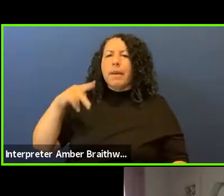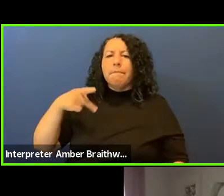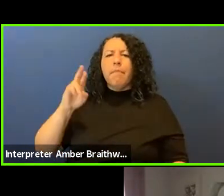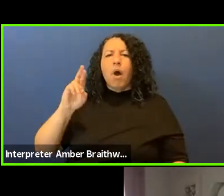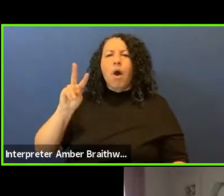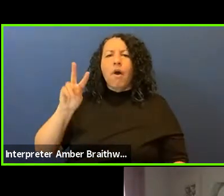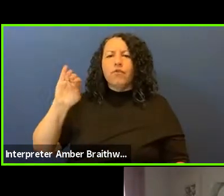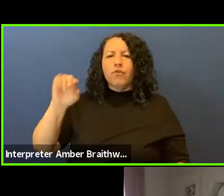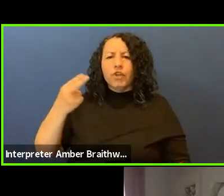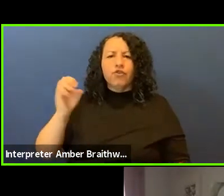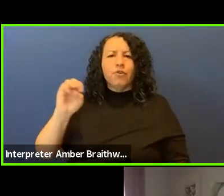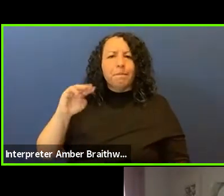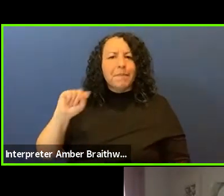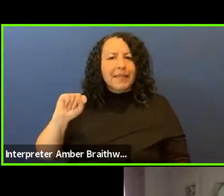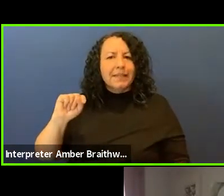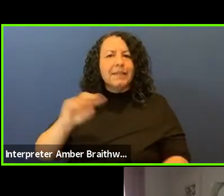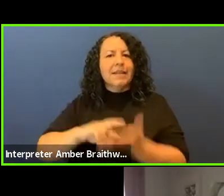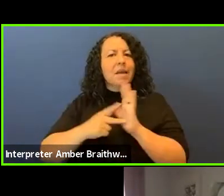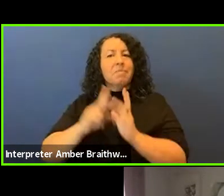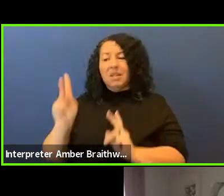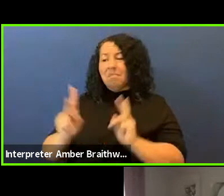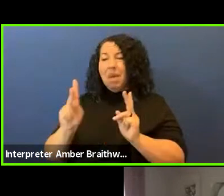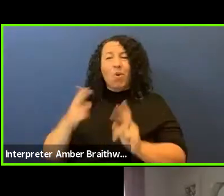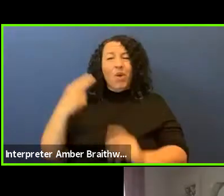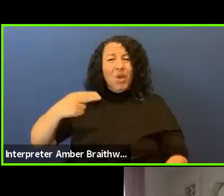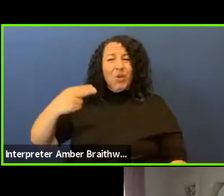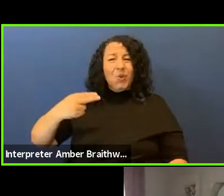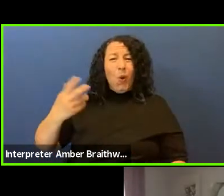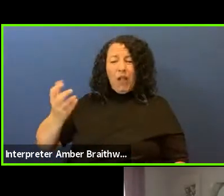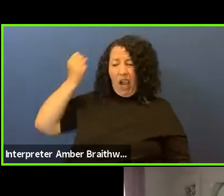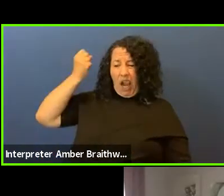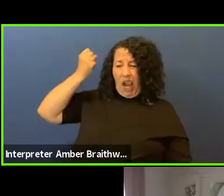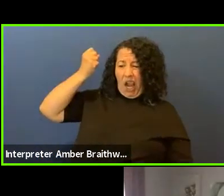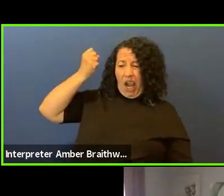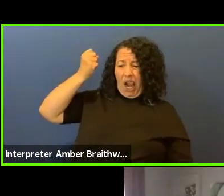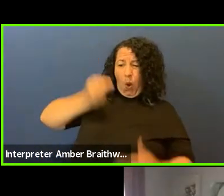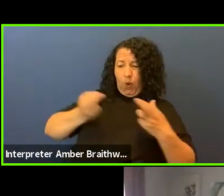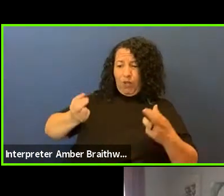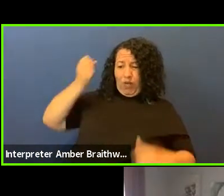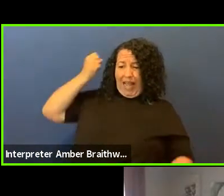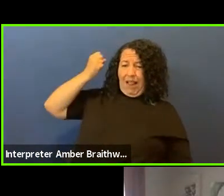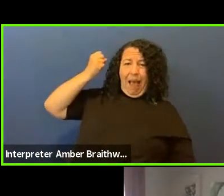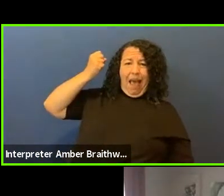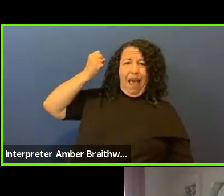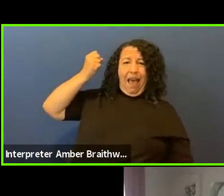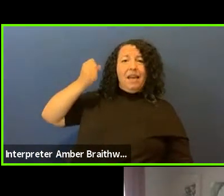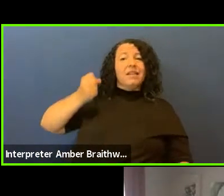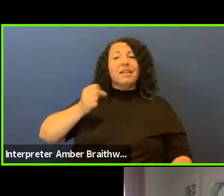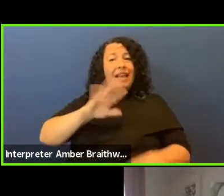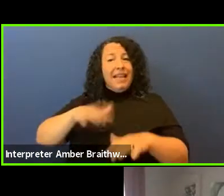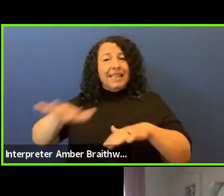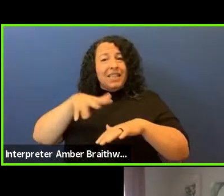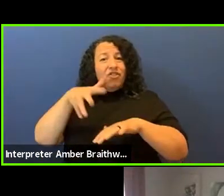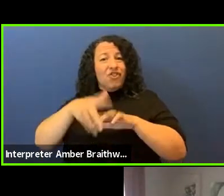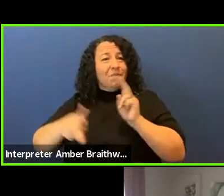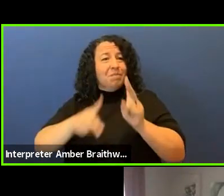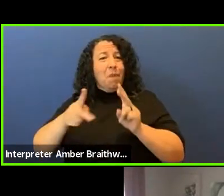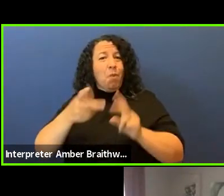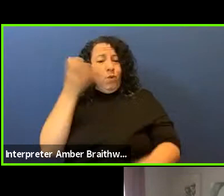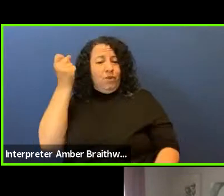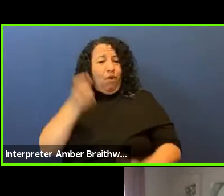People are historically deprived of their resources like Indigenous people are of our land and our intellectual property,